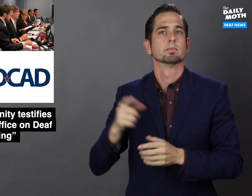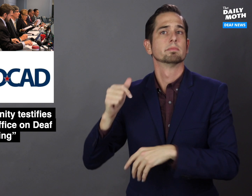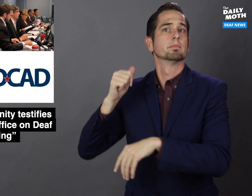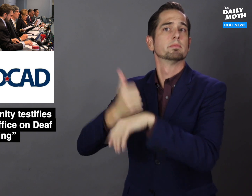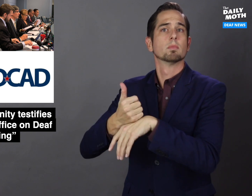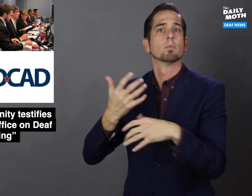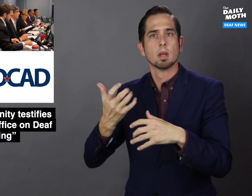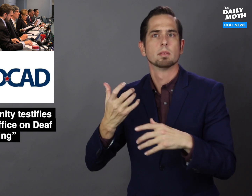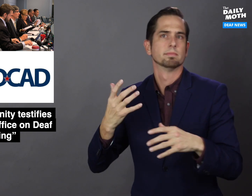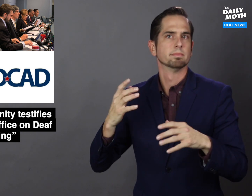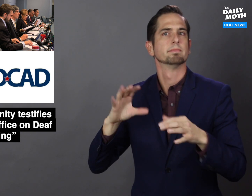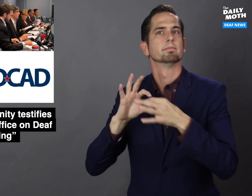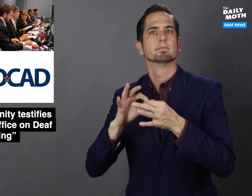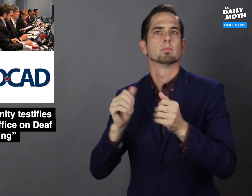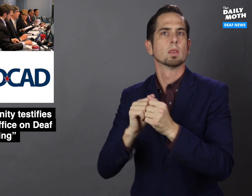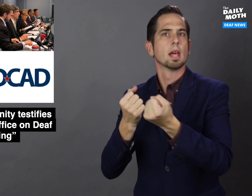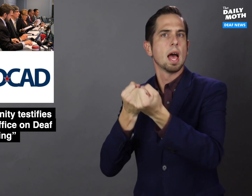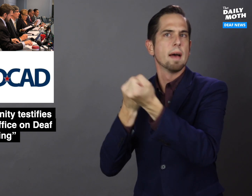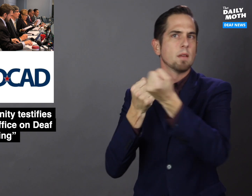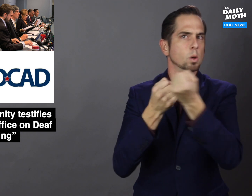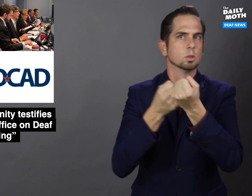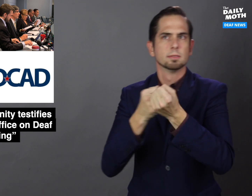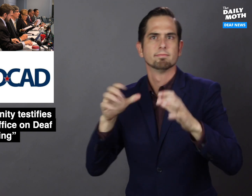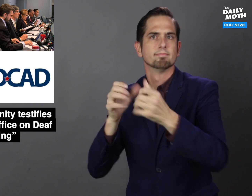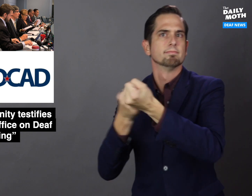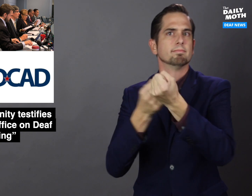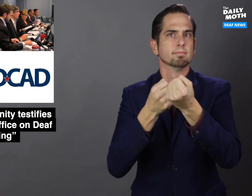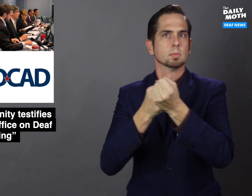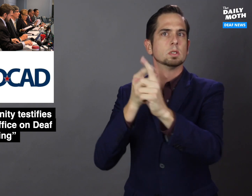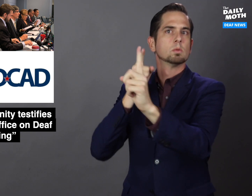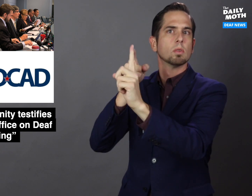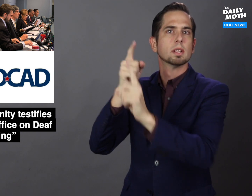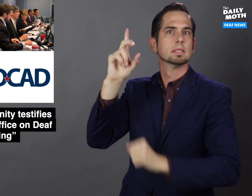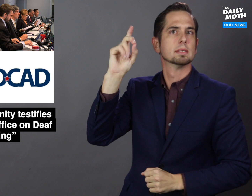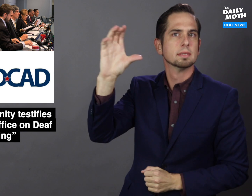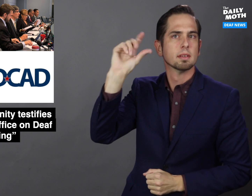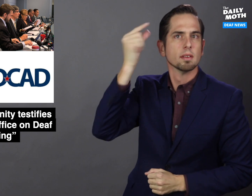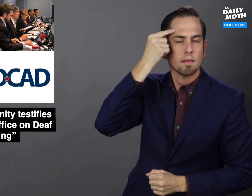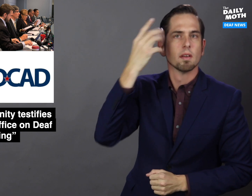and acting as advocates towards the DC government